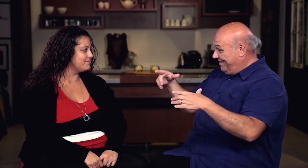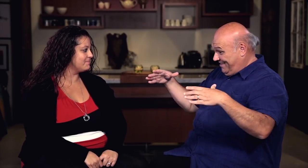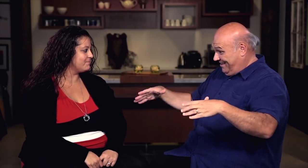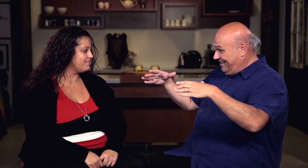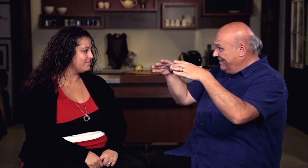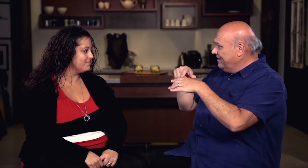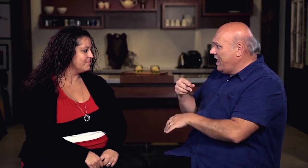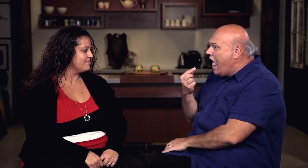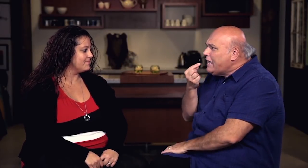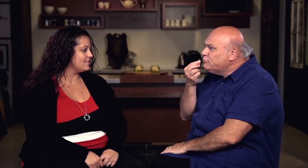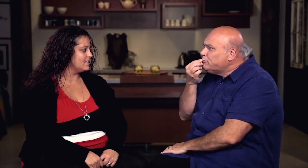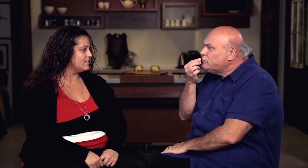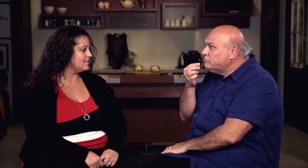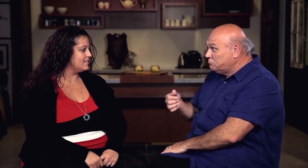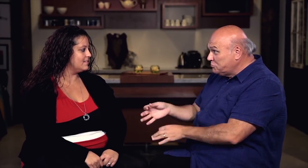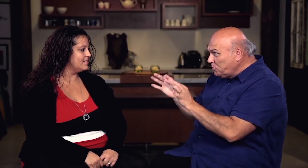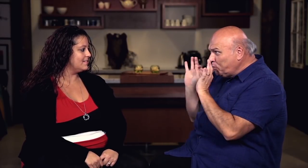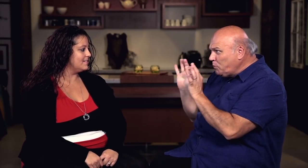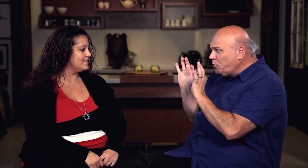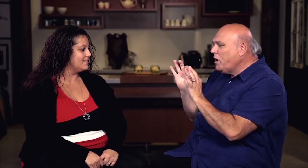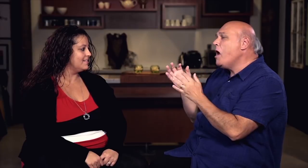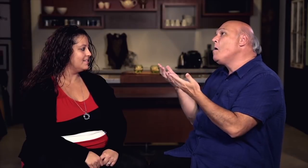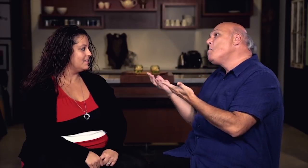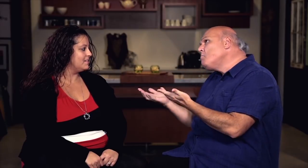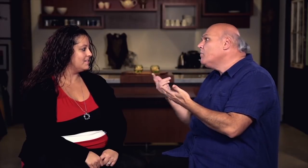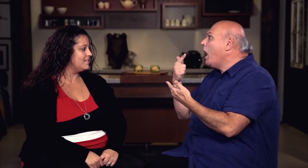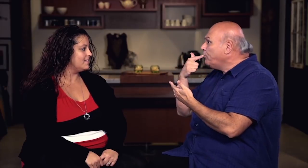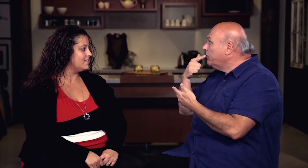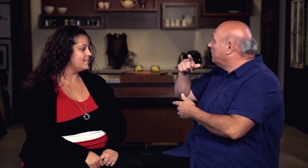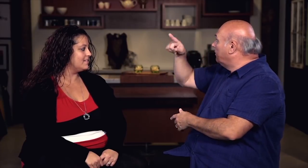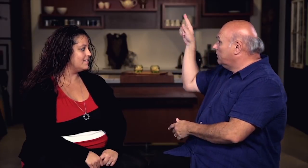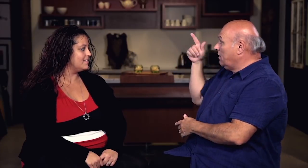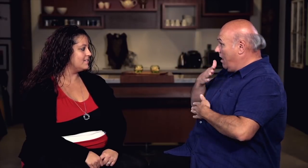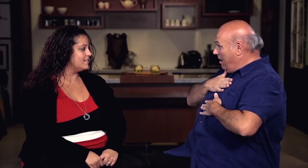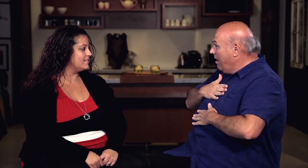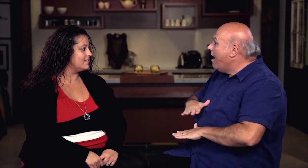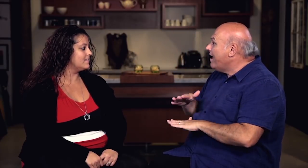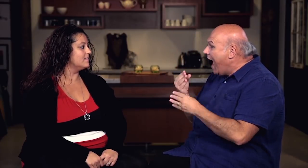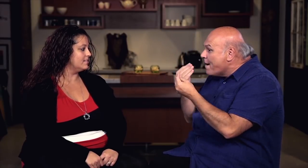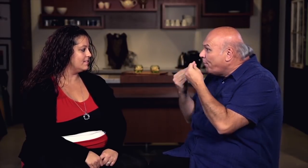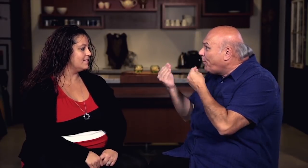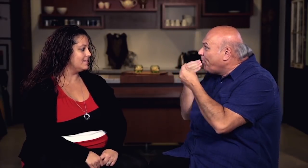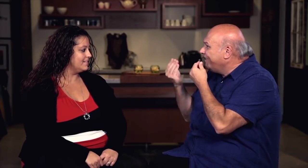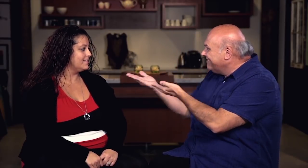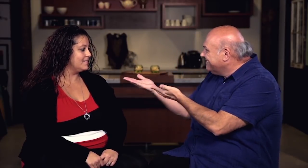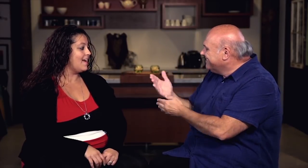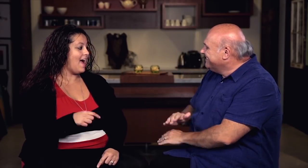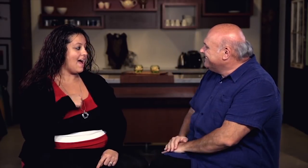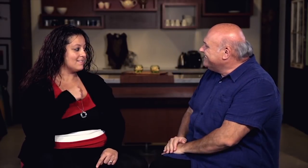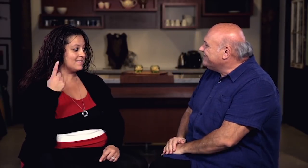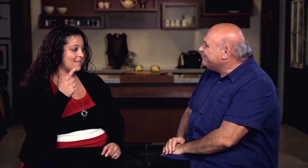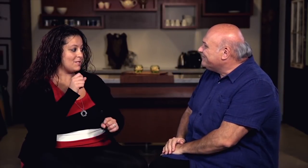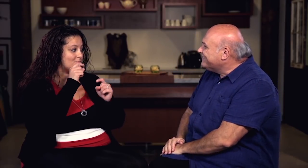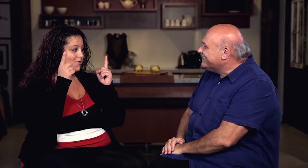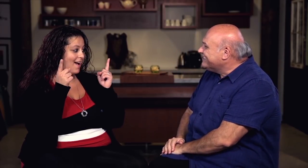When you make a tiered cake, does it taste good, is it special, do people enjoy eating it?